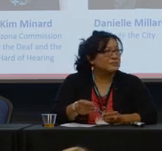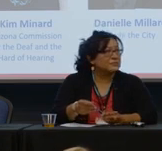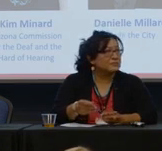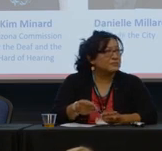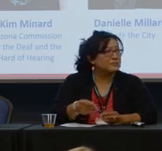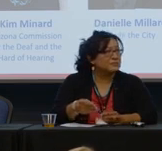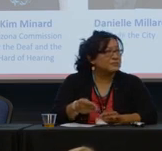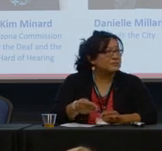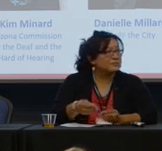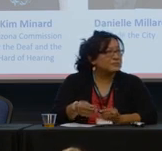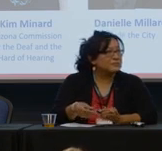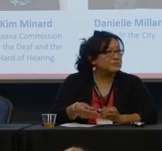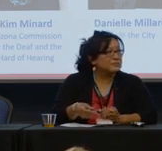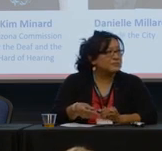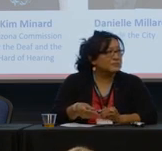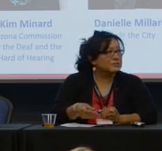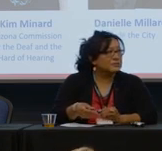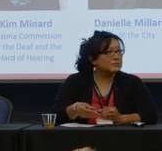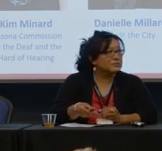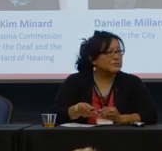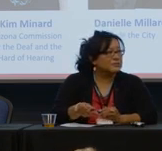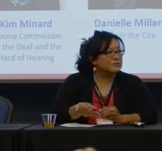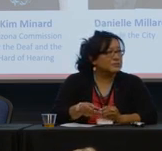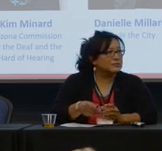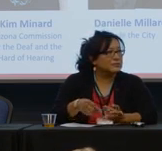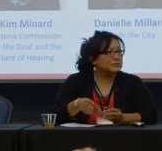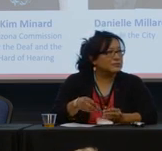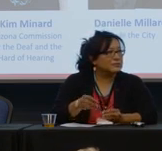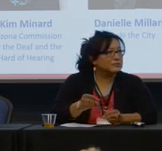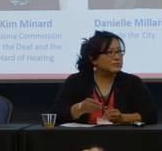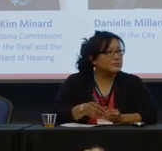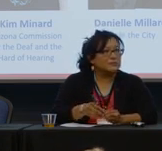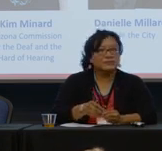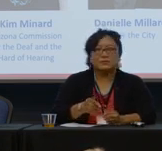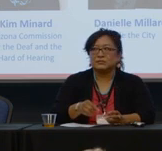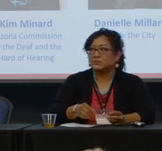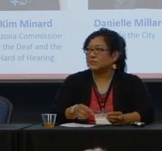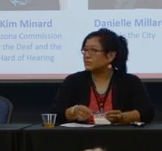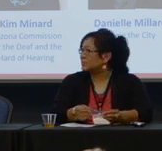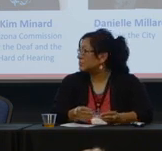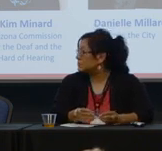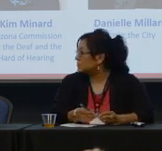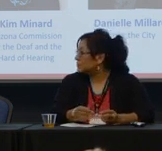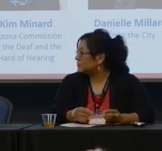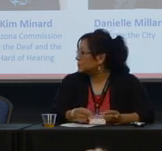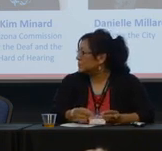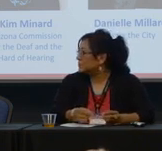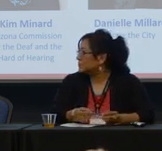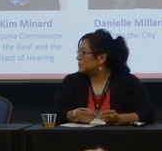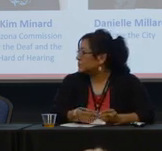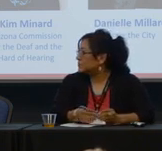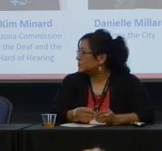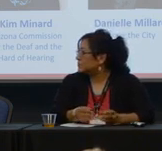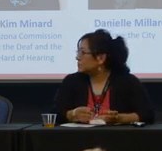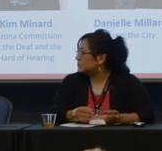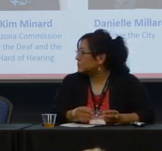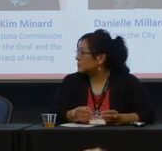Yeah. And you answered your question. That was our, what the job description was and like what their background is. So their case, you said their--